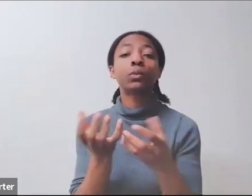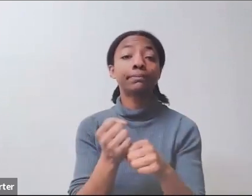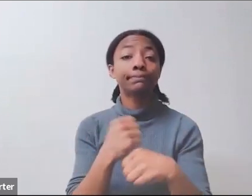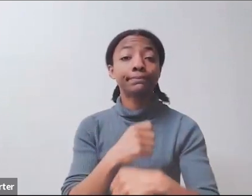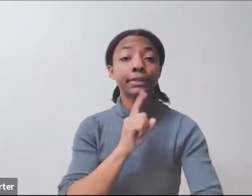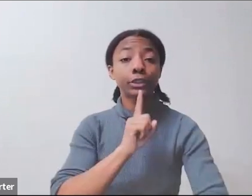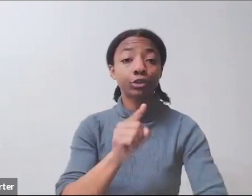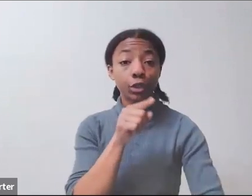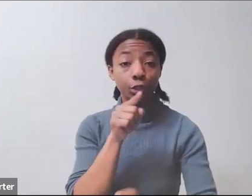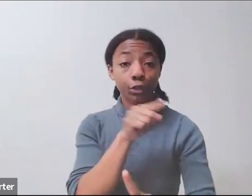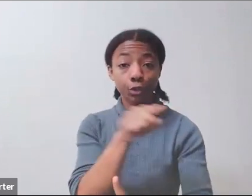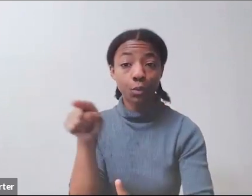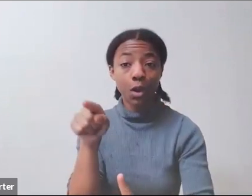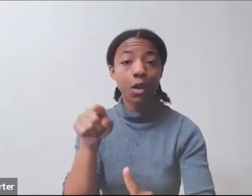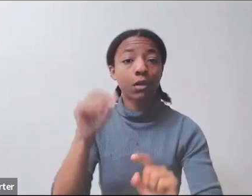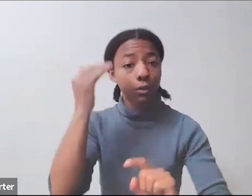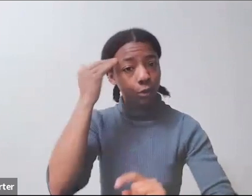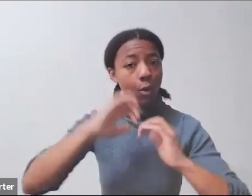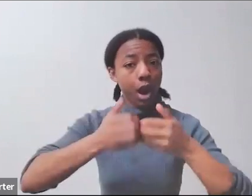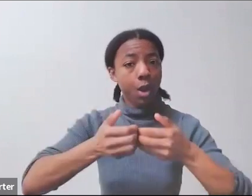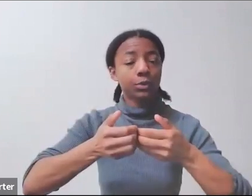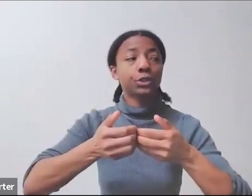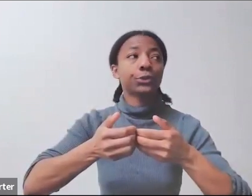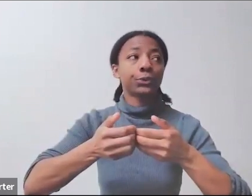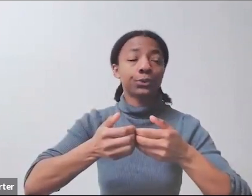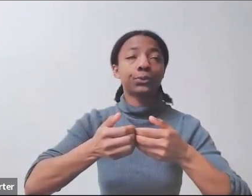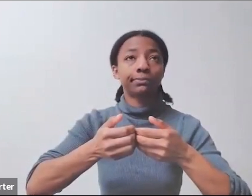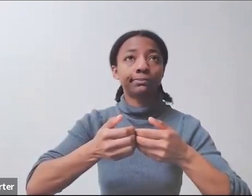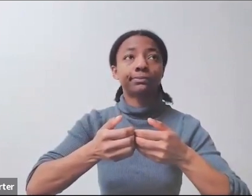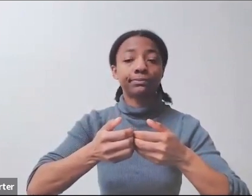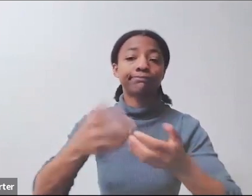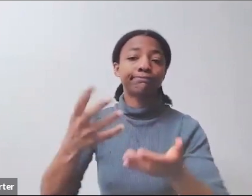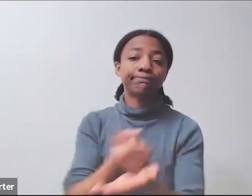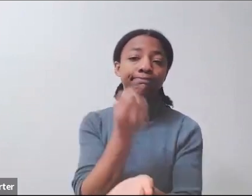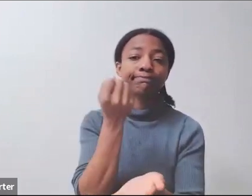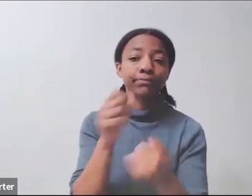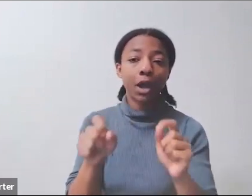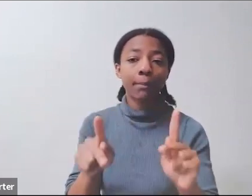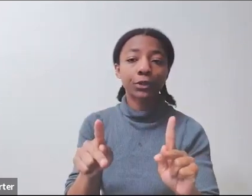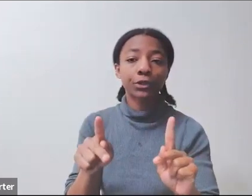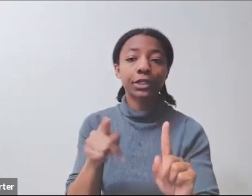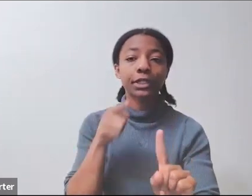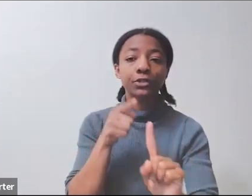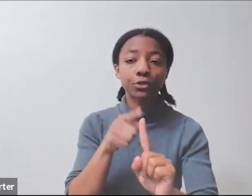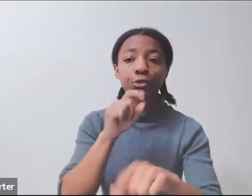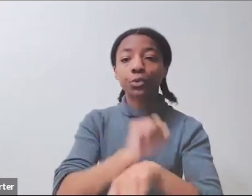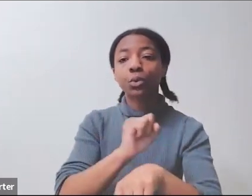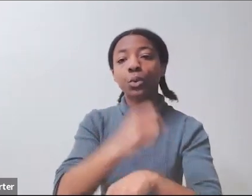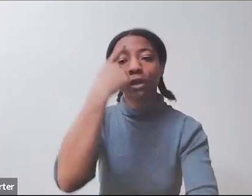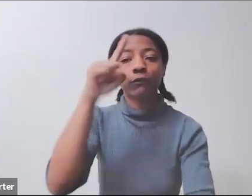to work for USAID. I feel like USAID is a very wonderful place